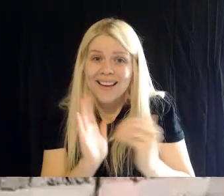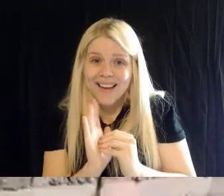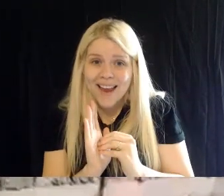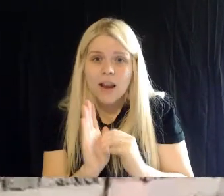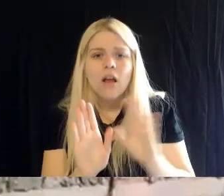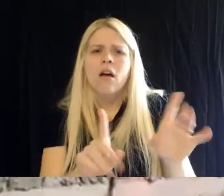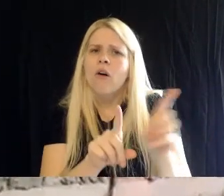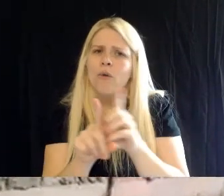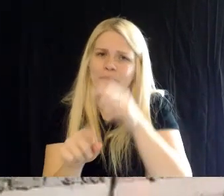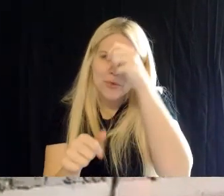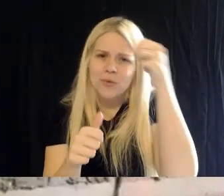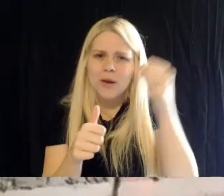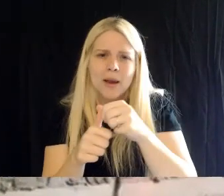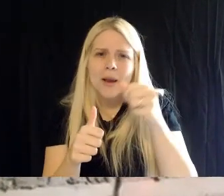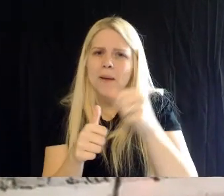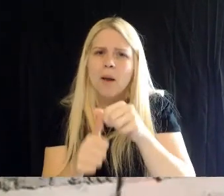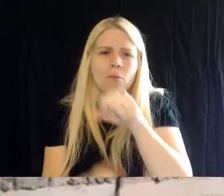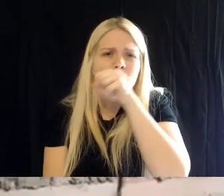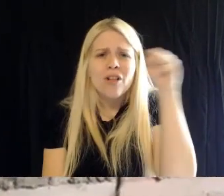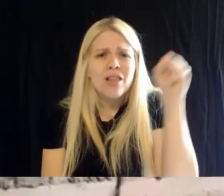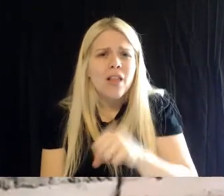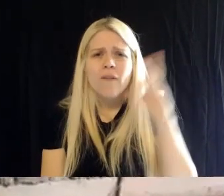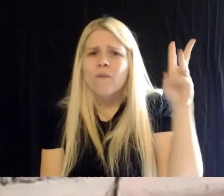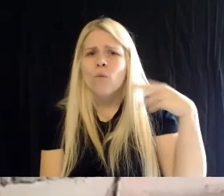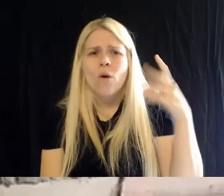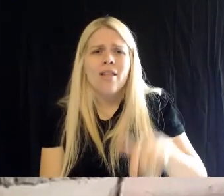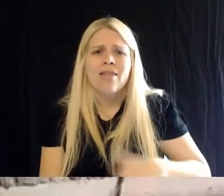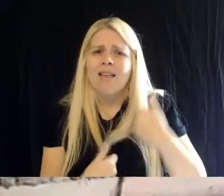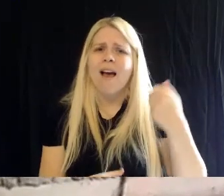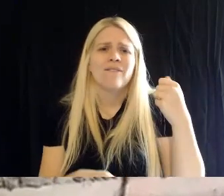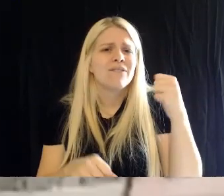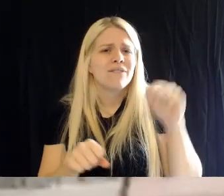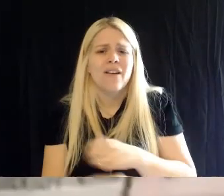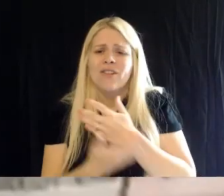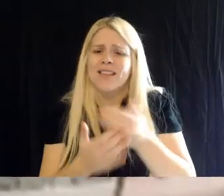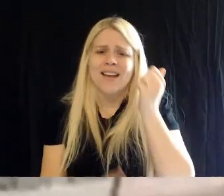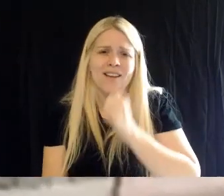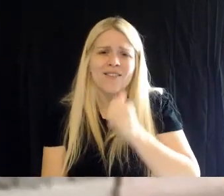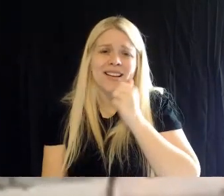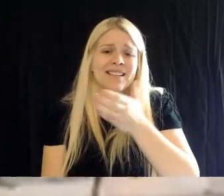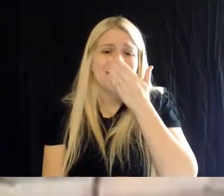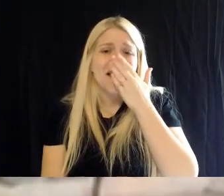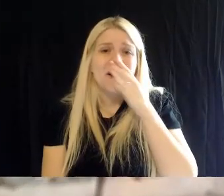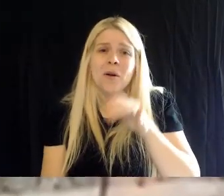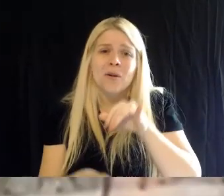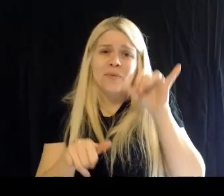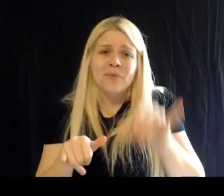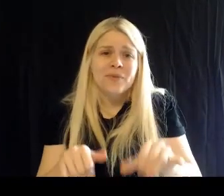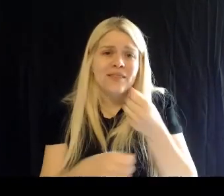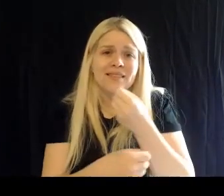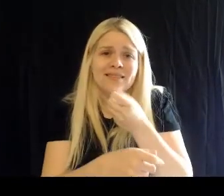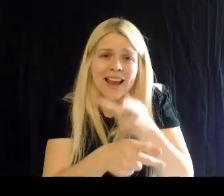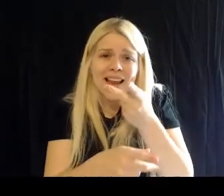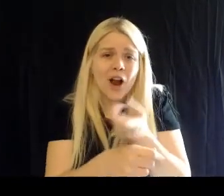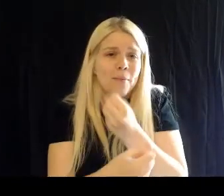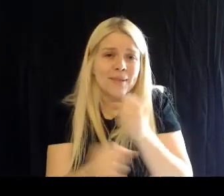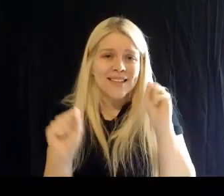to be a champion for wildlife in all you do. We sure appreciate you guys. Stay safe, be well. Take care now.